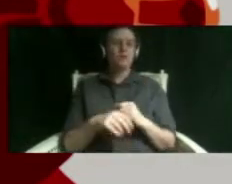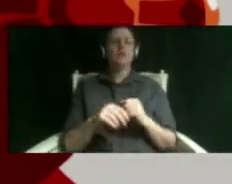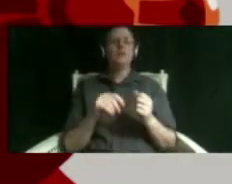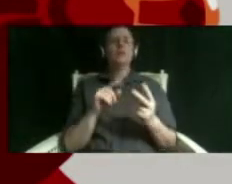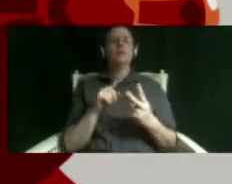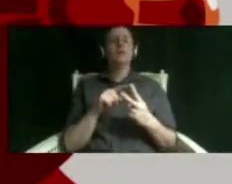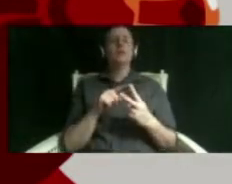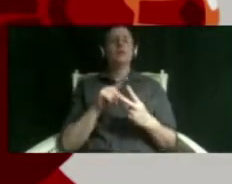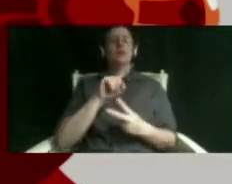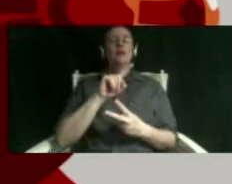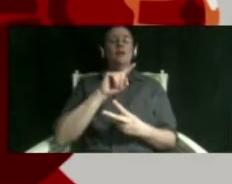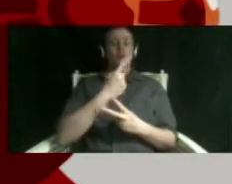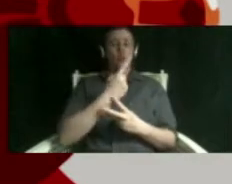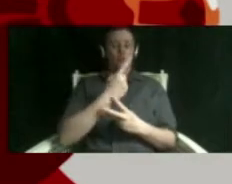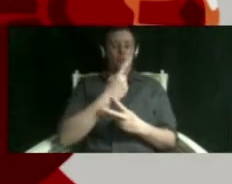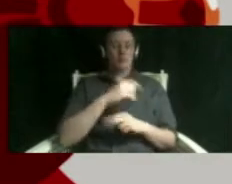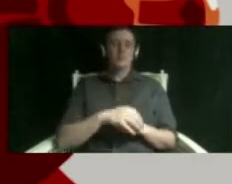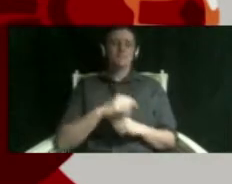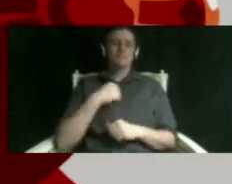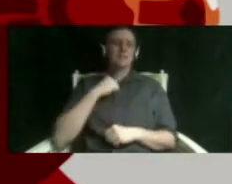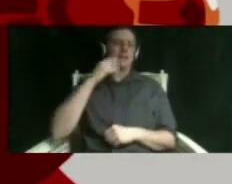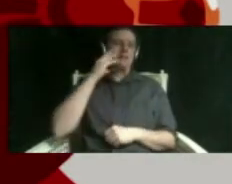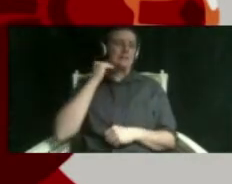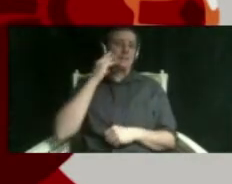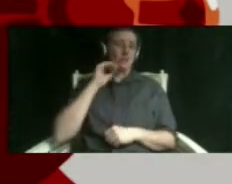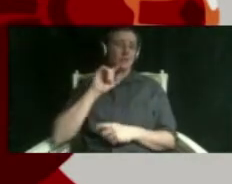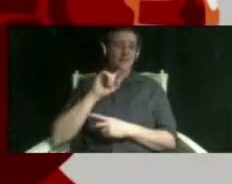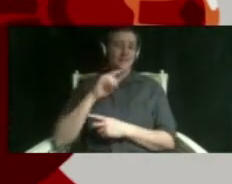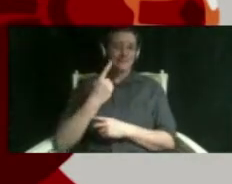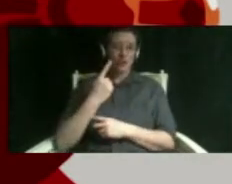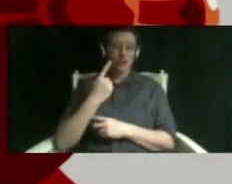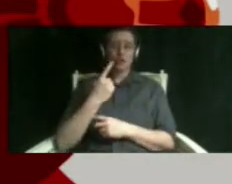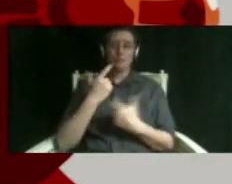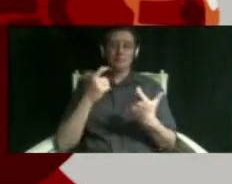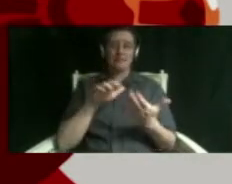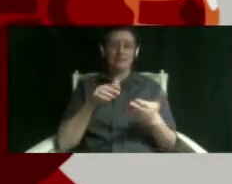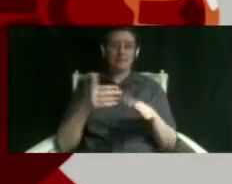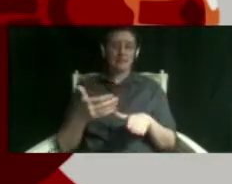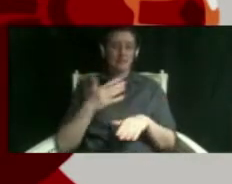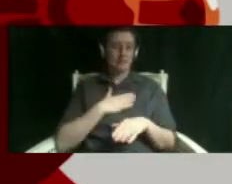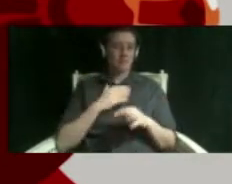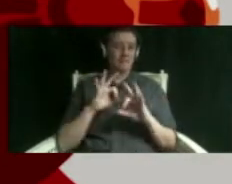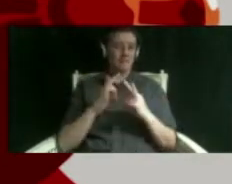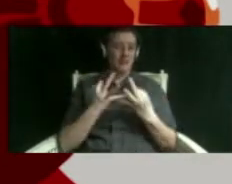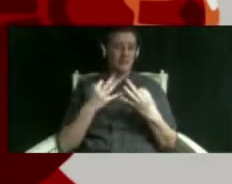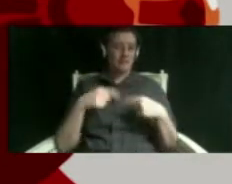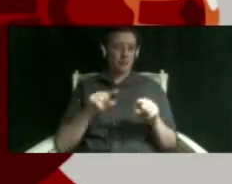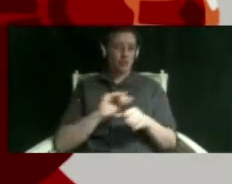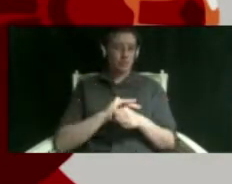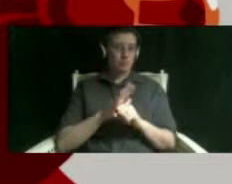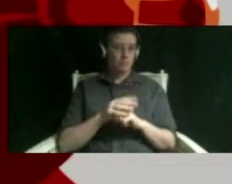the first major death um in my family during this pandemic my grandpa was diagnosed with